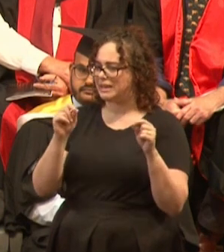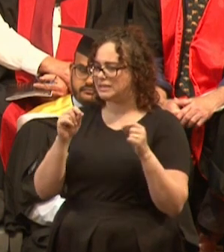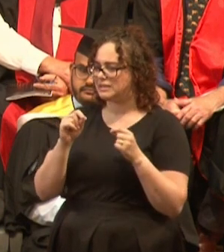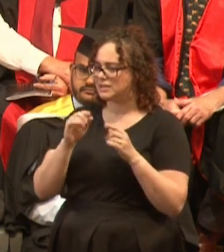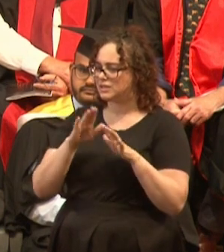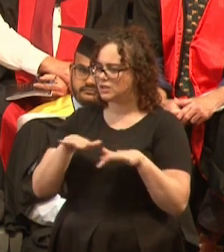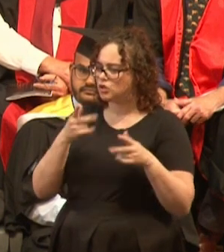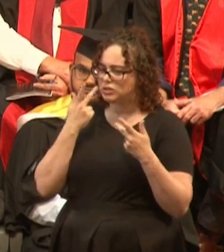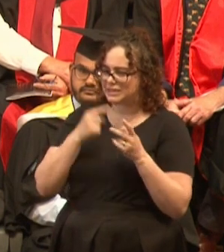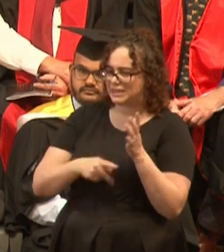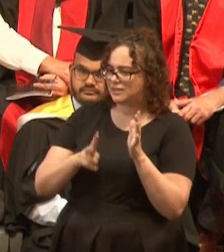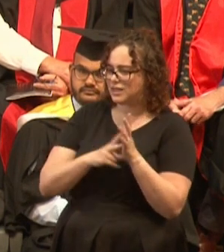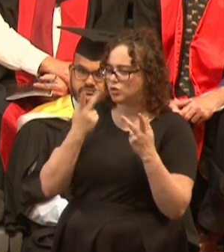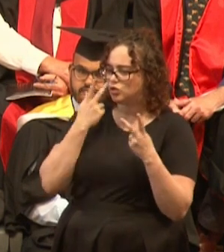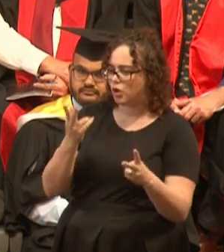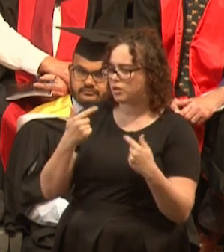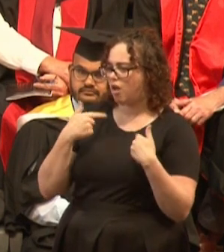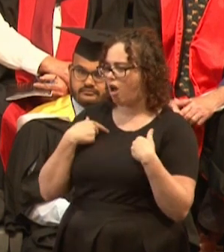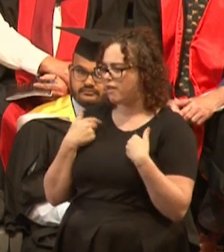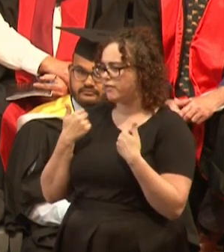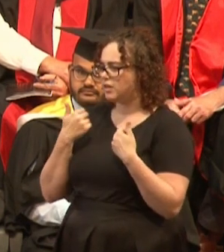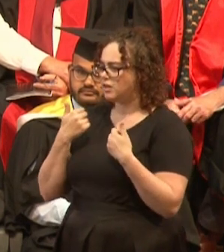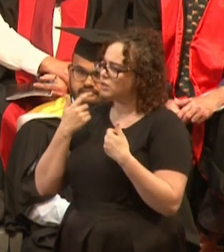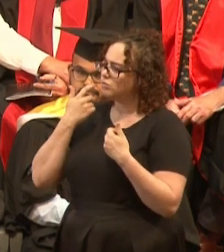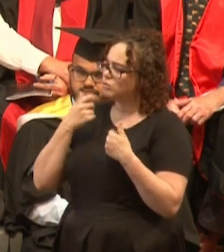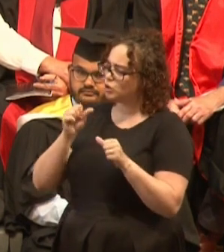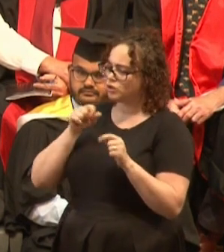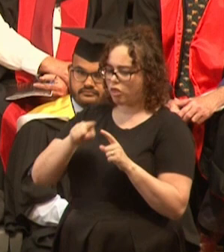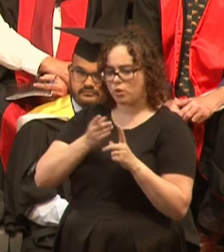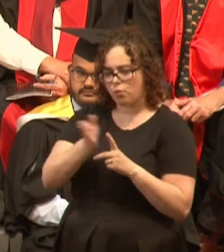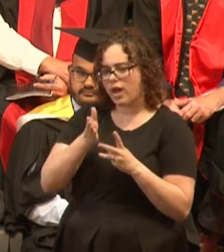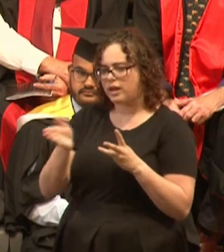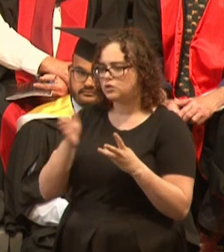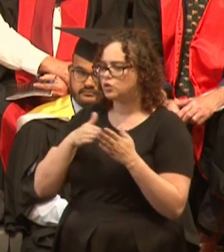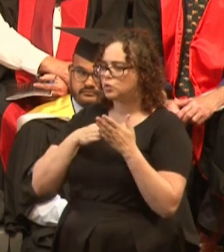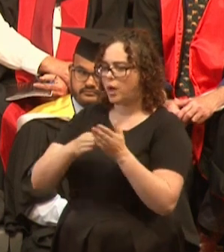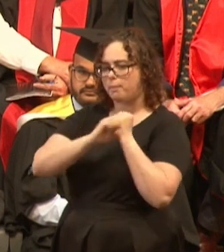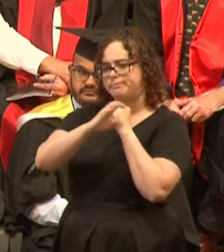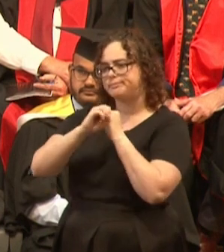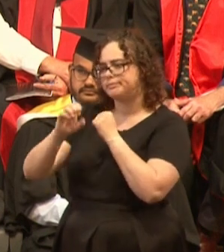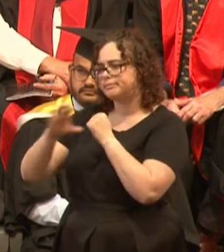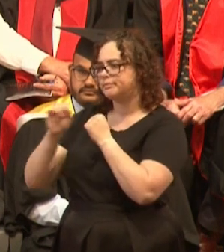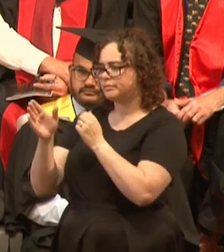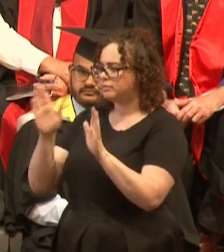and I've been able to reach millions of people with a message of hope and marine conservation,